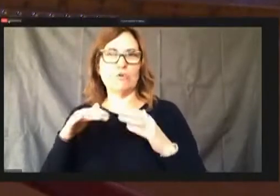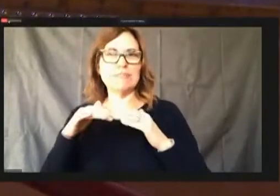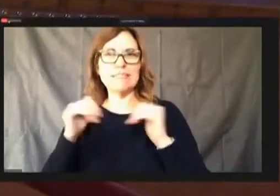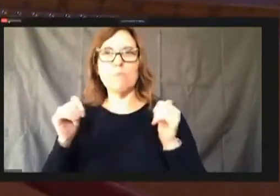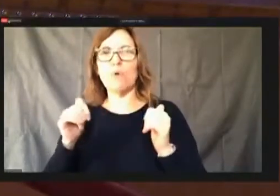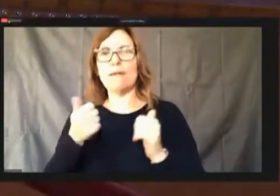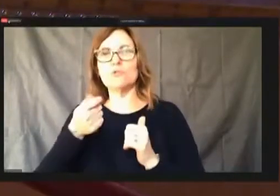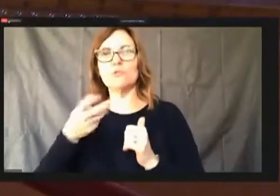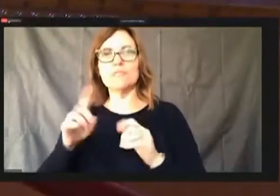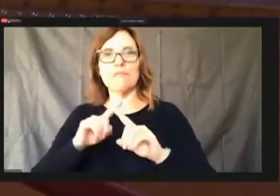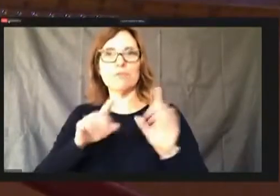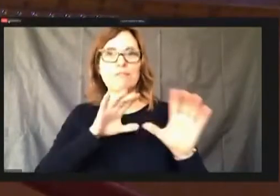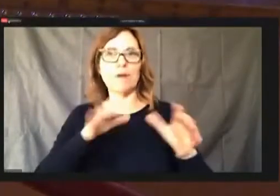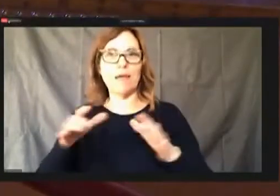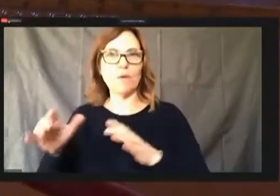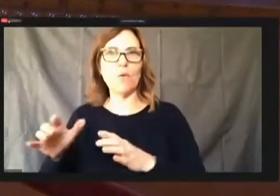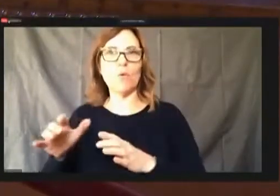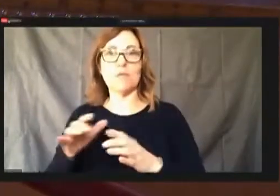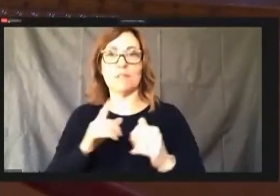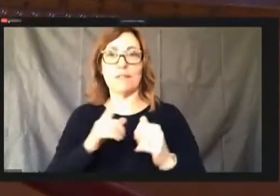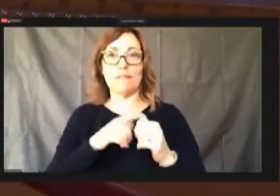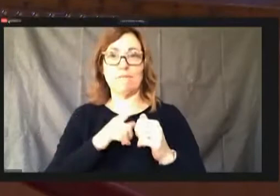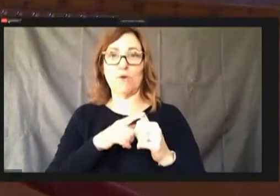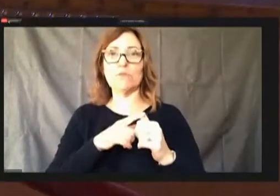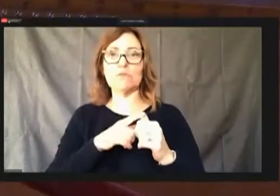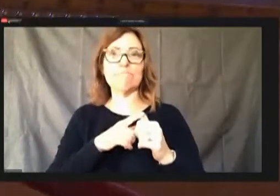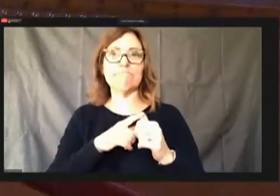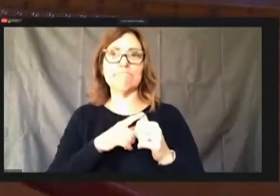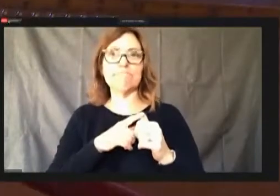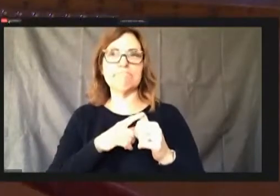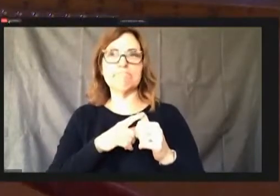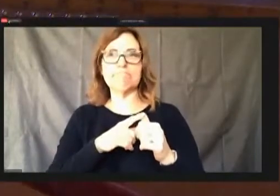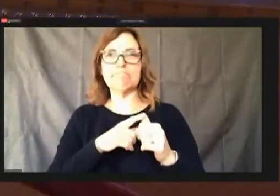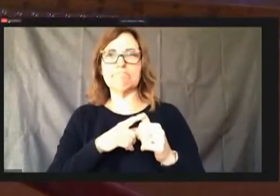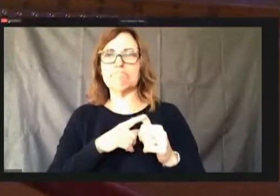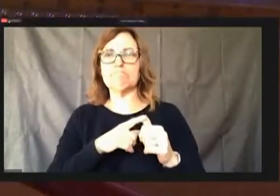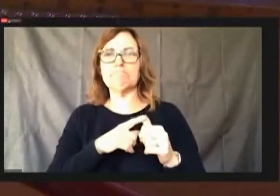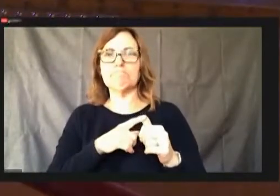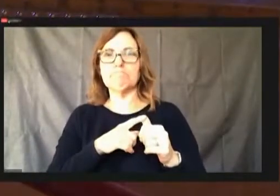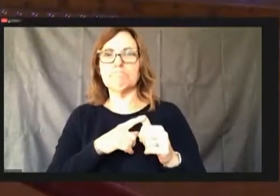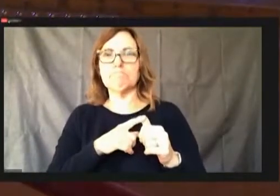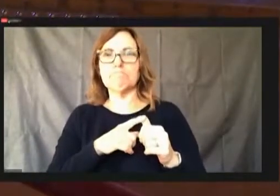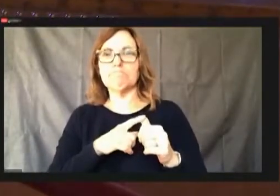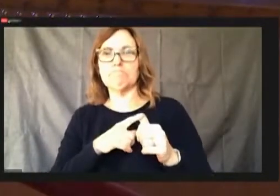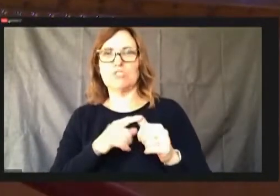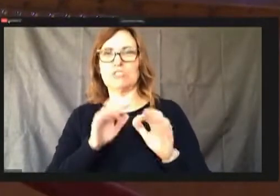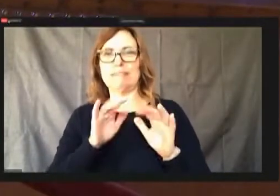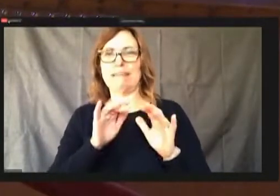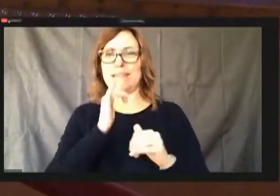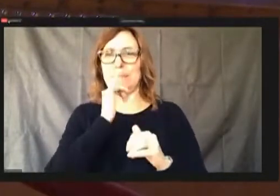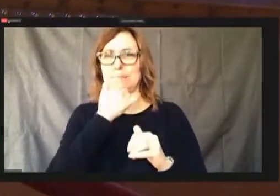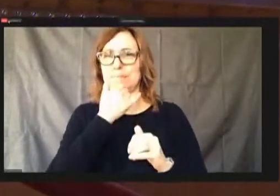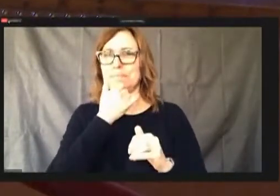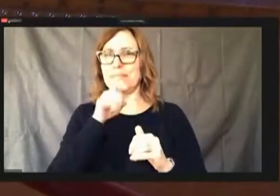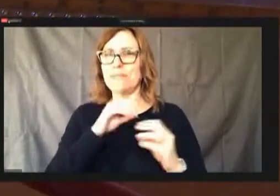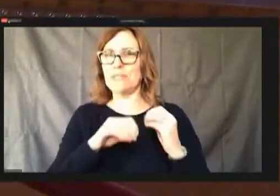The first one is simply a type of correction that reads number of full time positions.